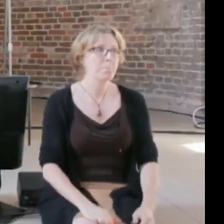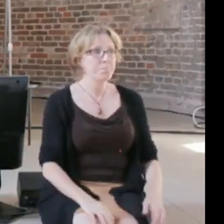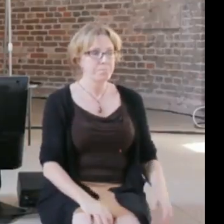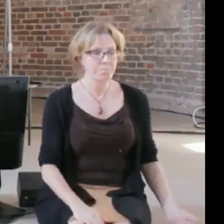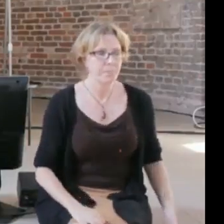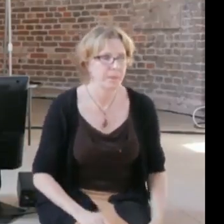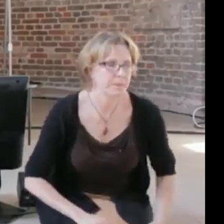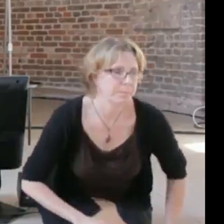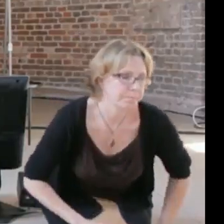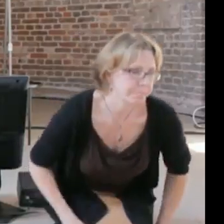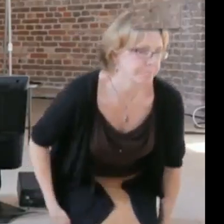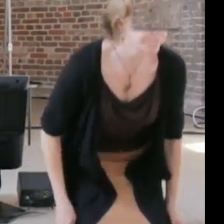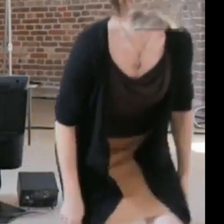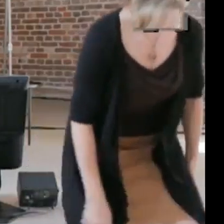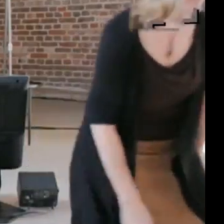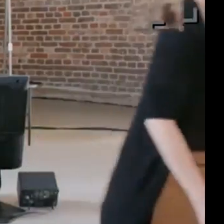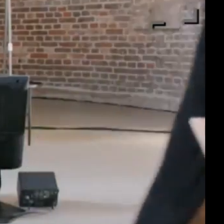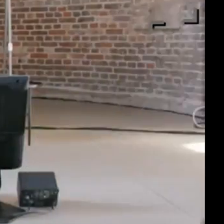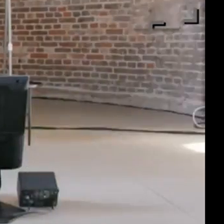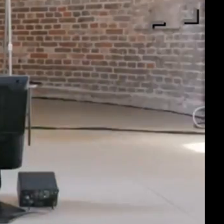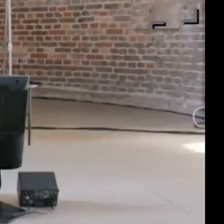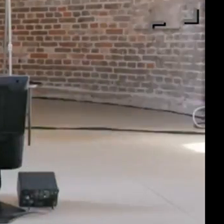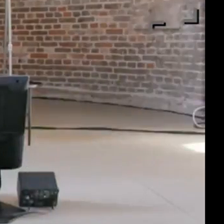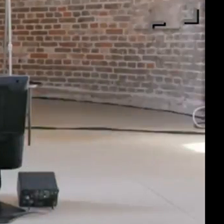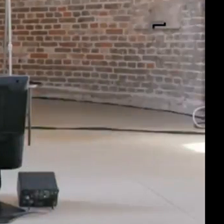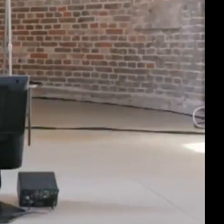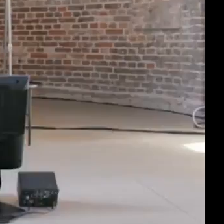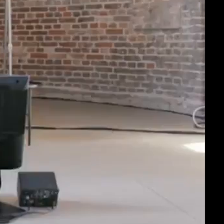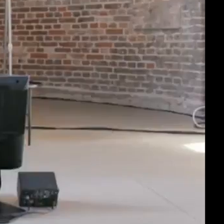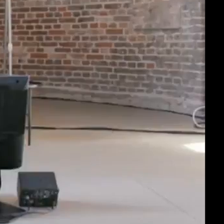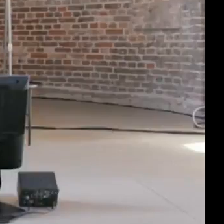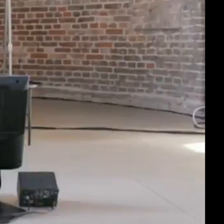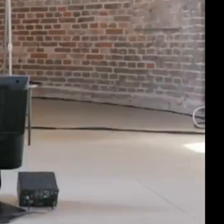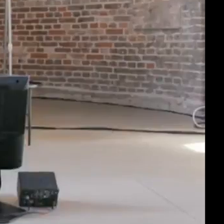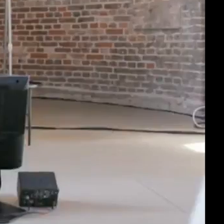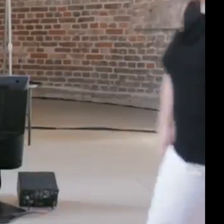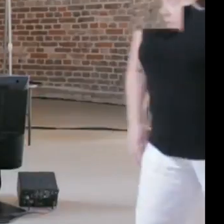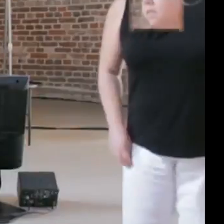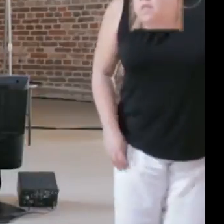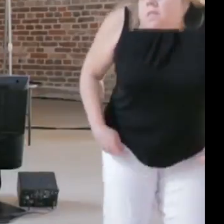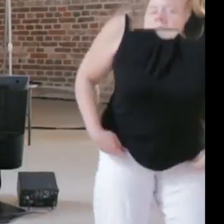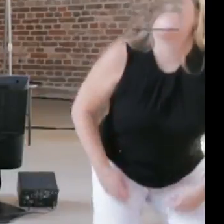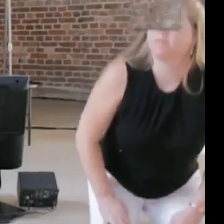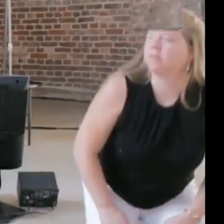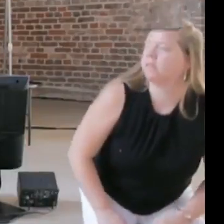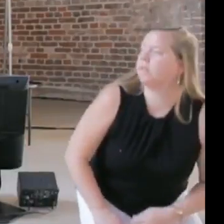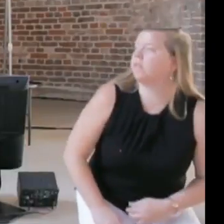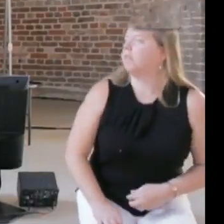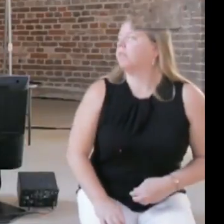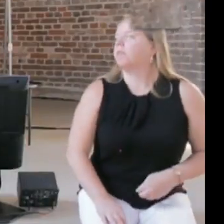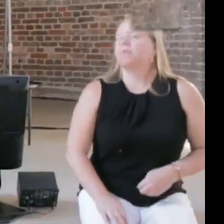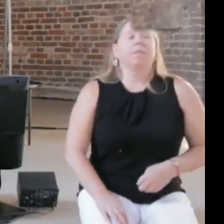And I think when I was on the Prearts Electronica Board, a jury for the Internet, I think one